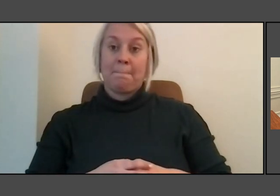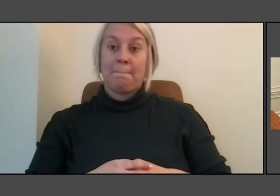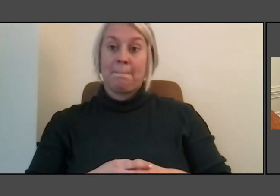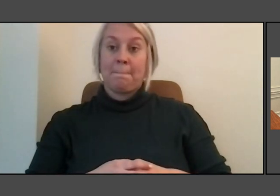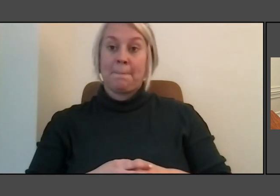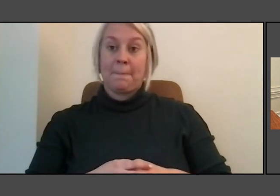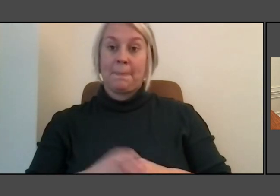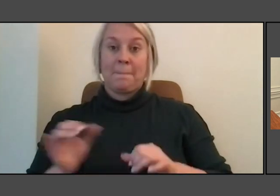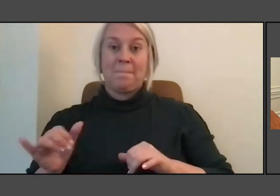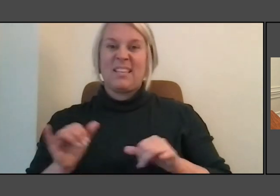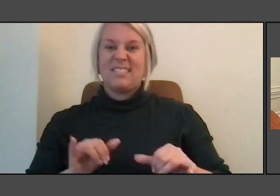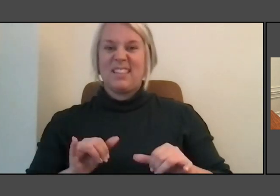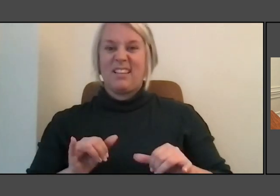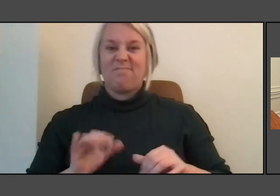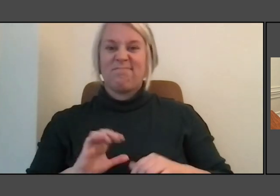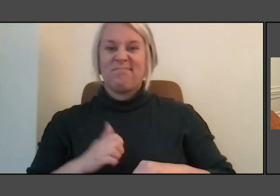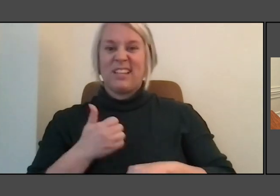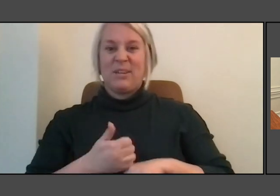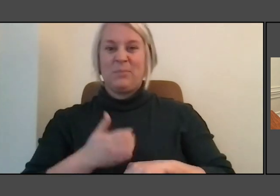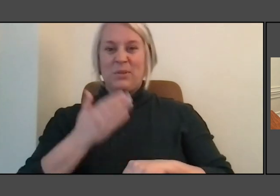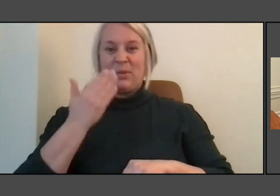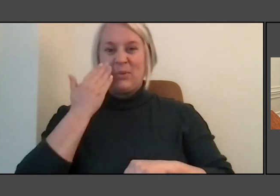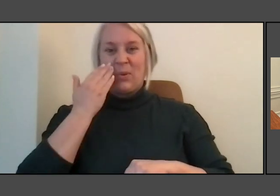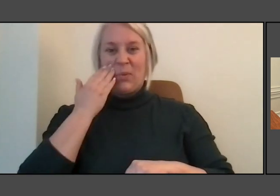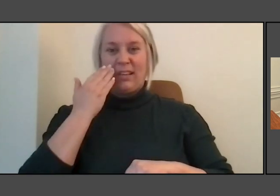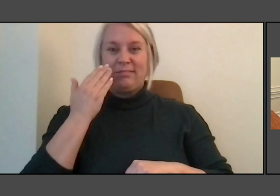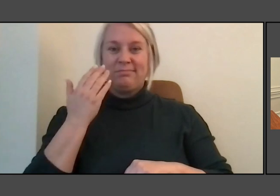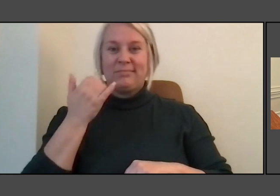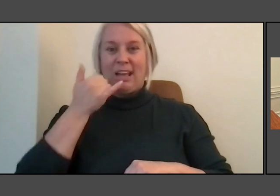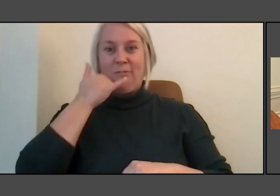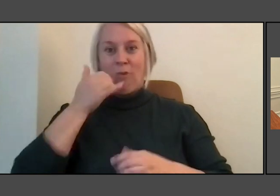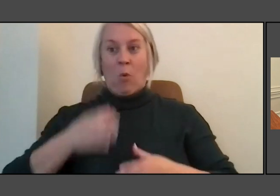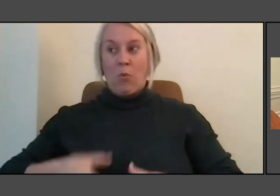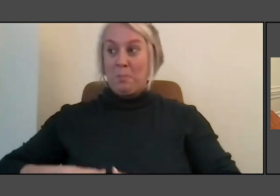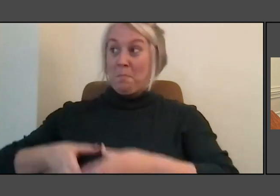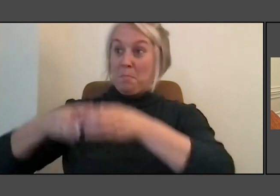And then up they popped at the end of the season.